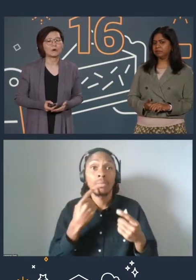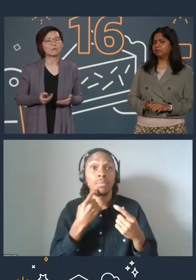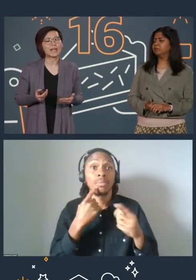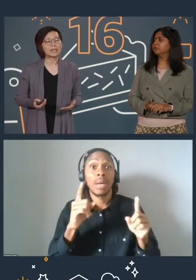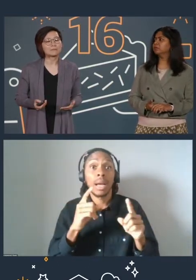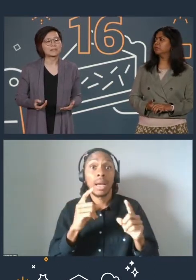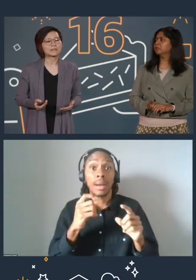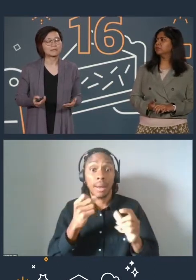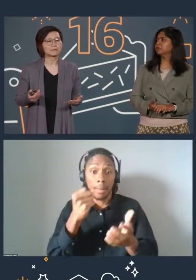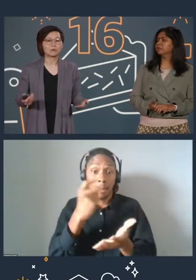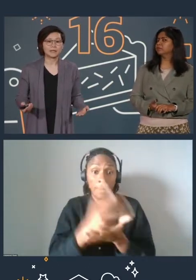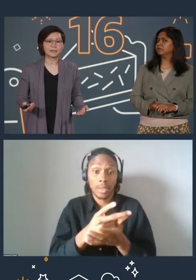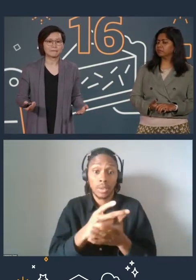of 80% or better.